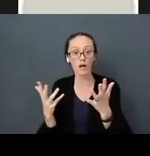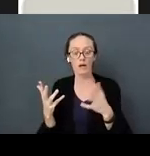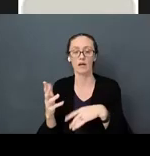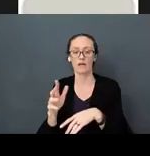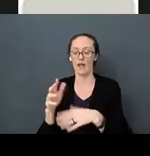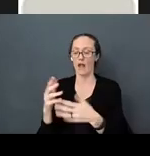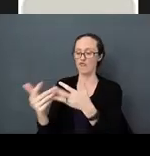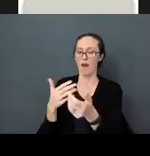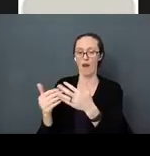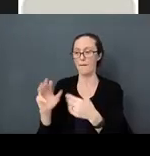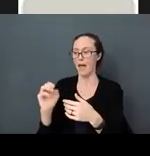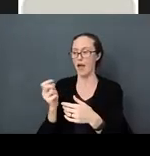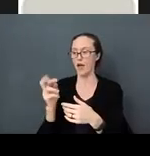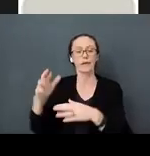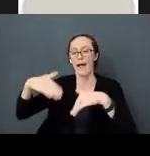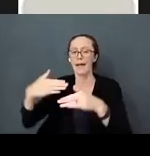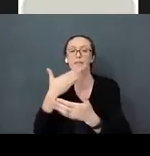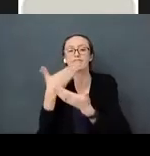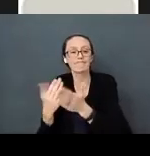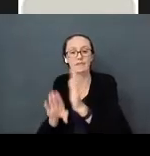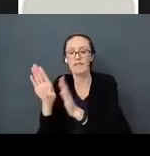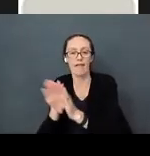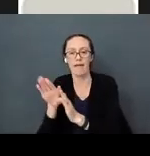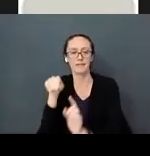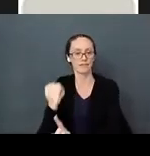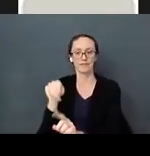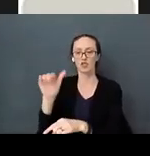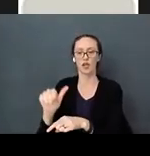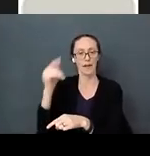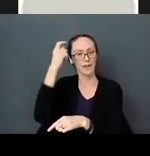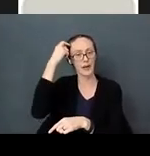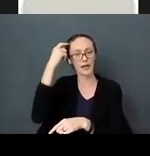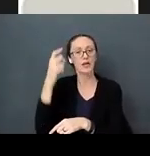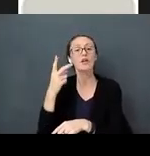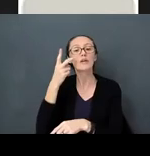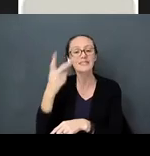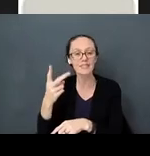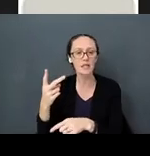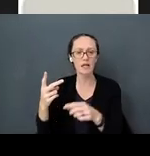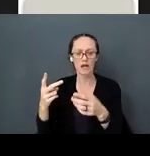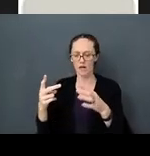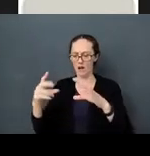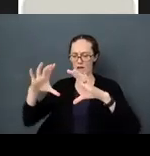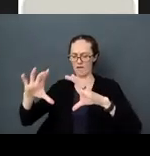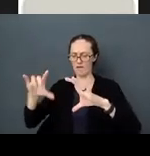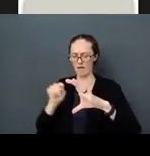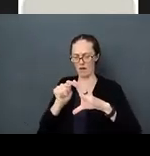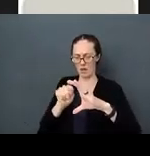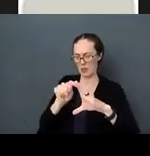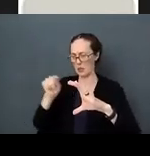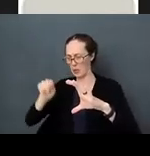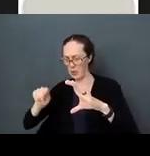well developed in this child's brain. You can see the big holes in the brain. That means that